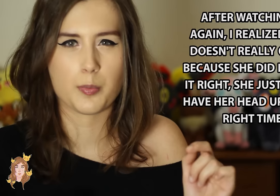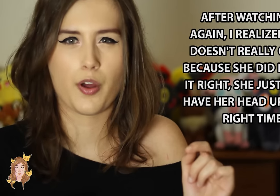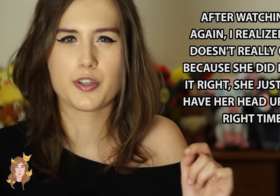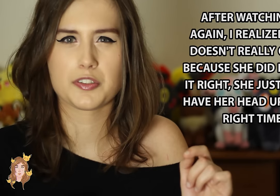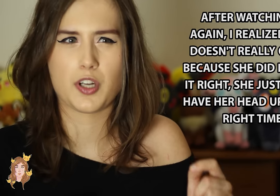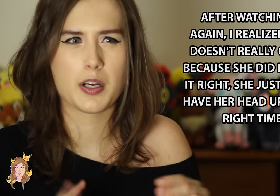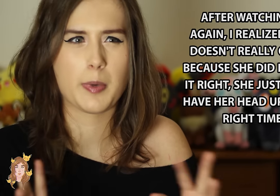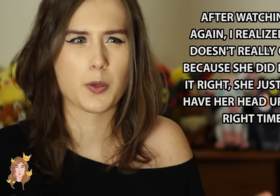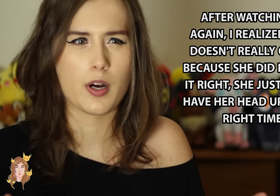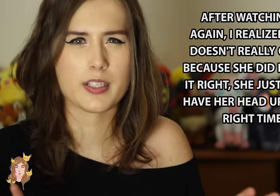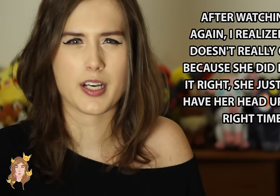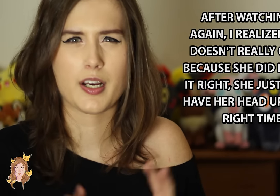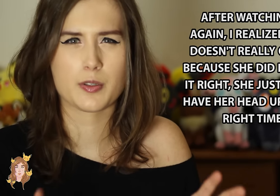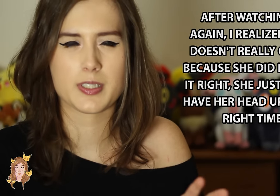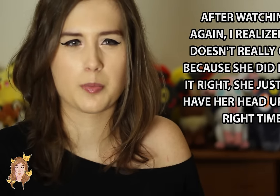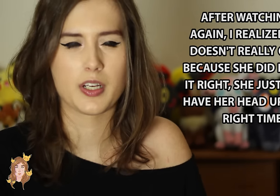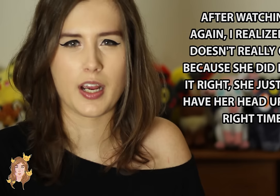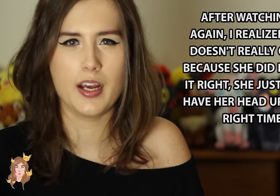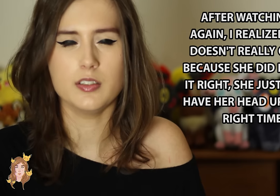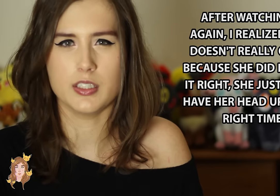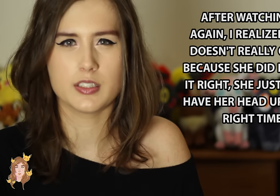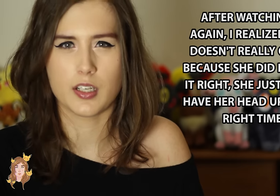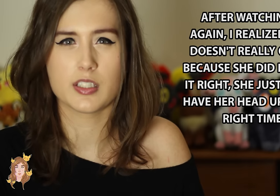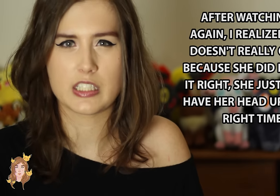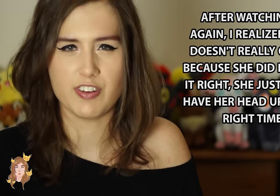the brothers are talking about The Walking Dead or something and Dean says, “It’s